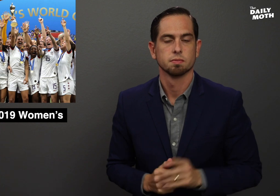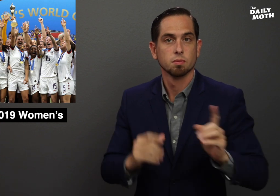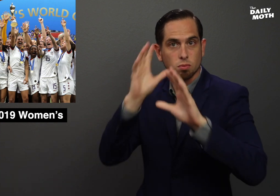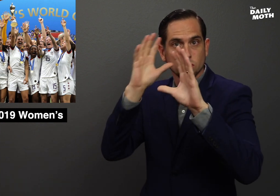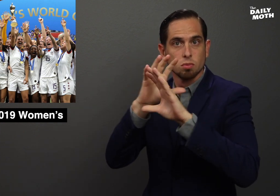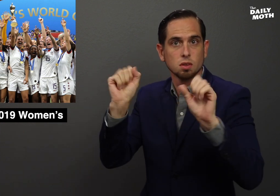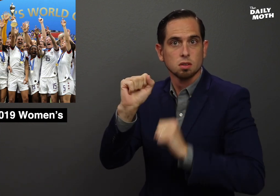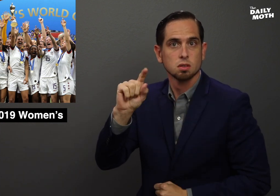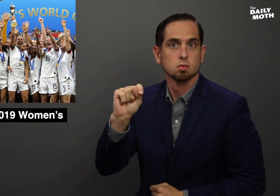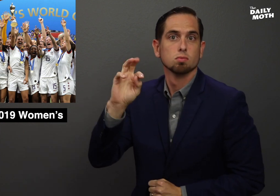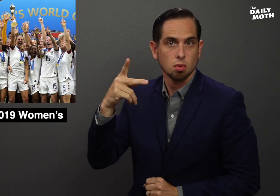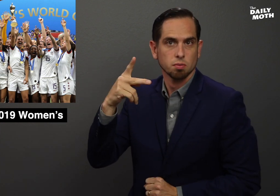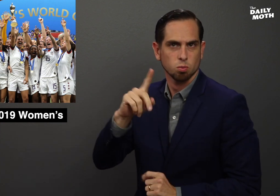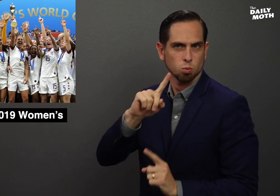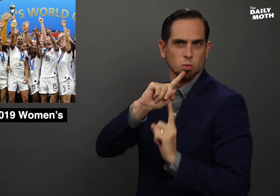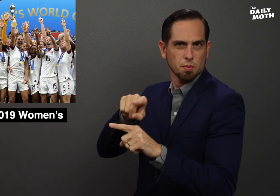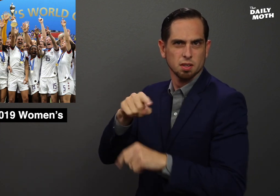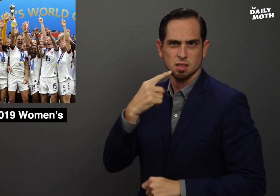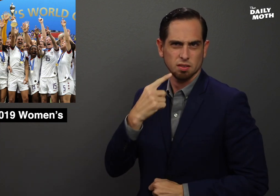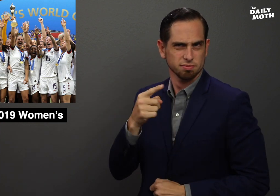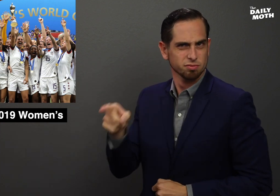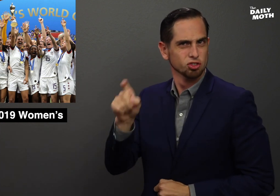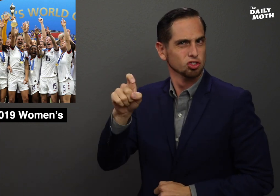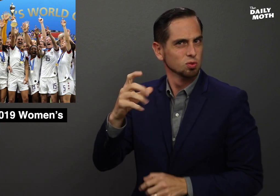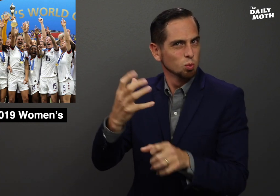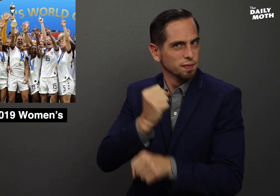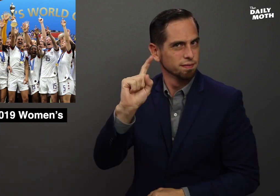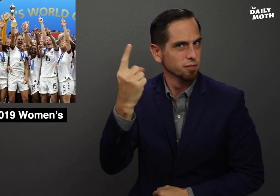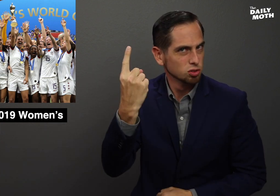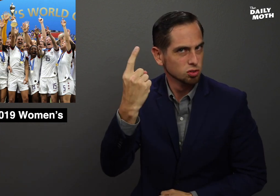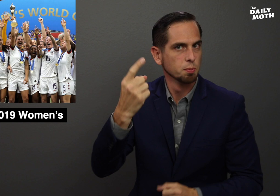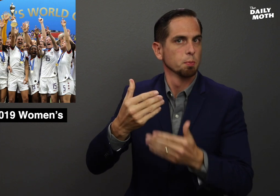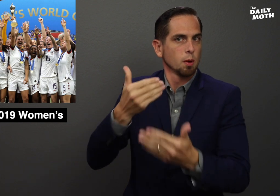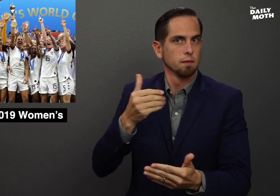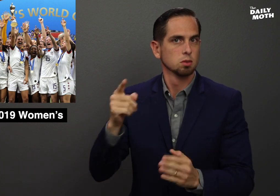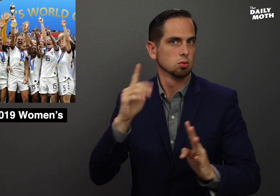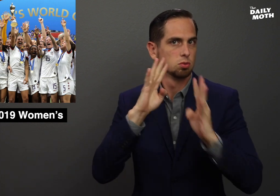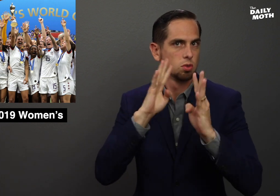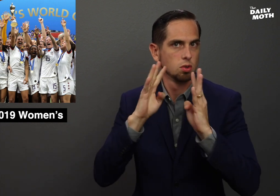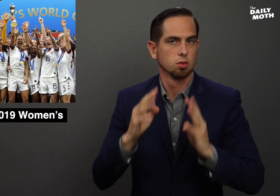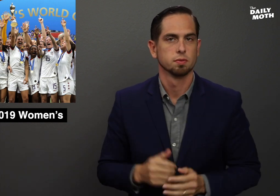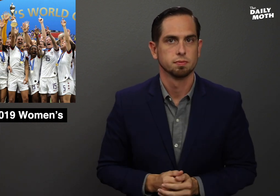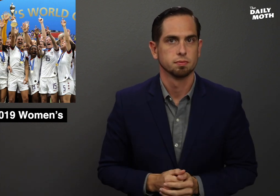President Trump replied by saying she should win first before she talks.